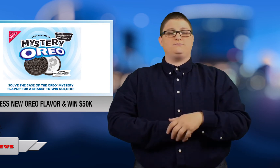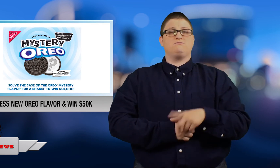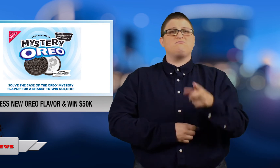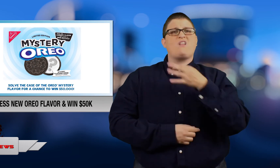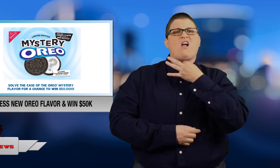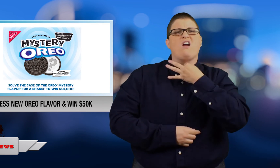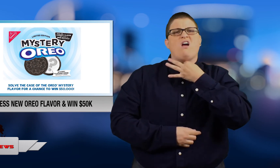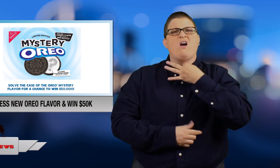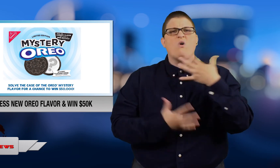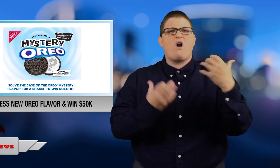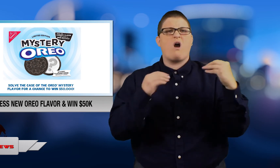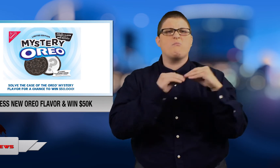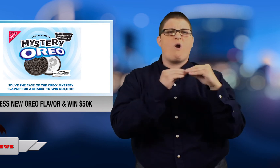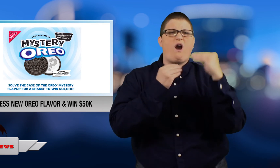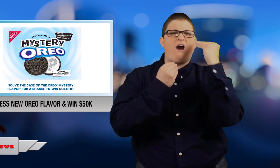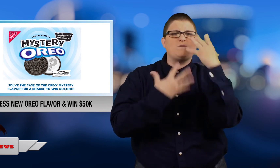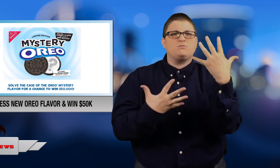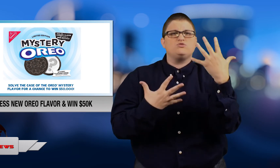For more information